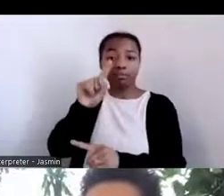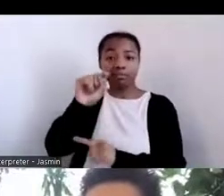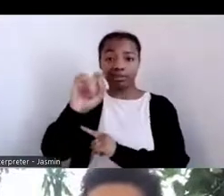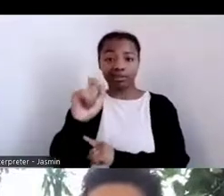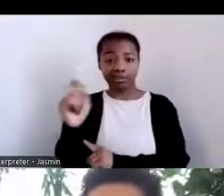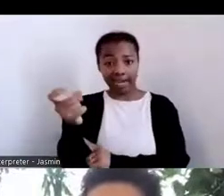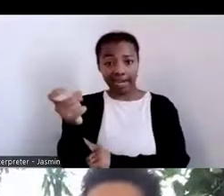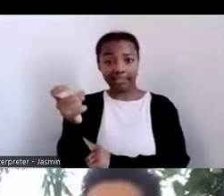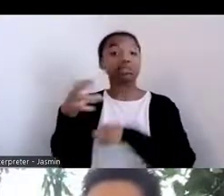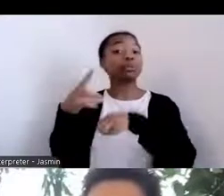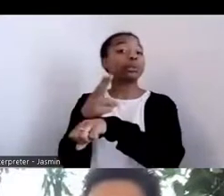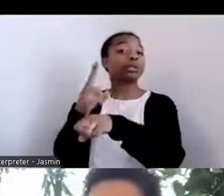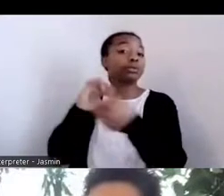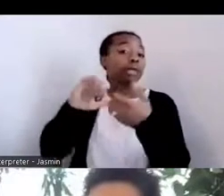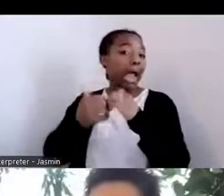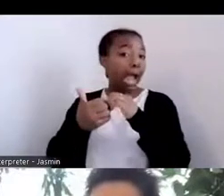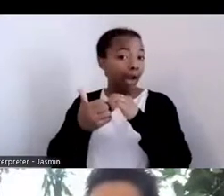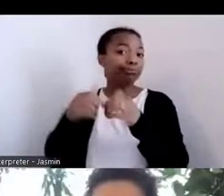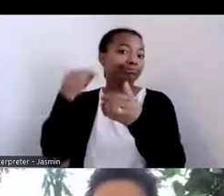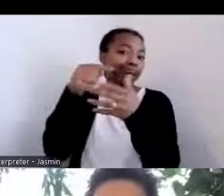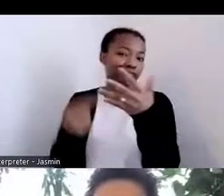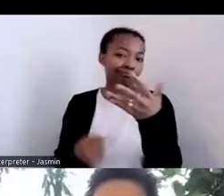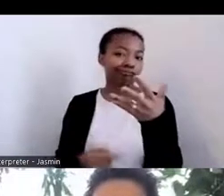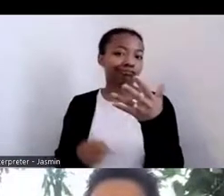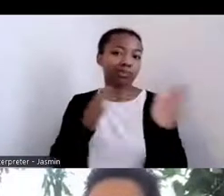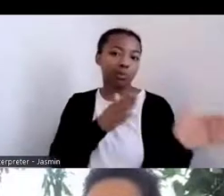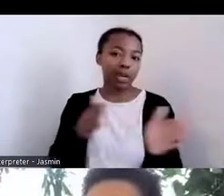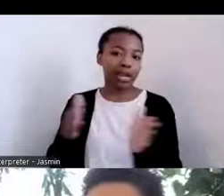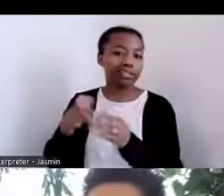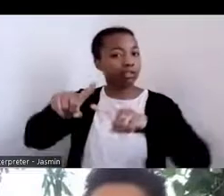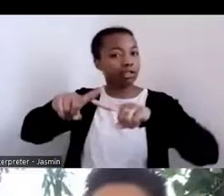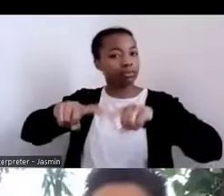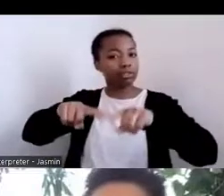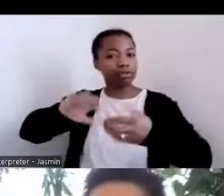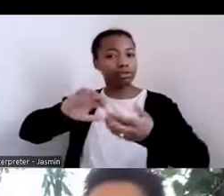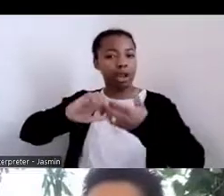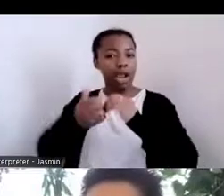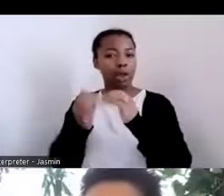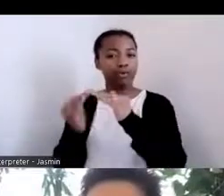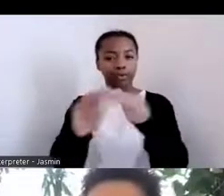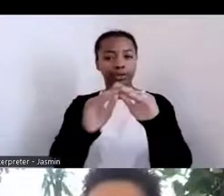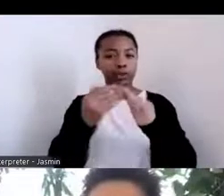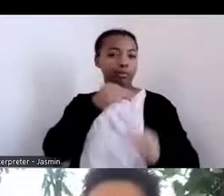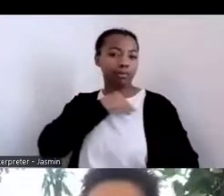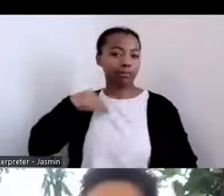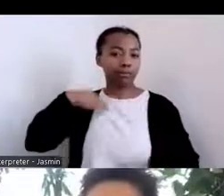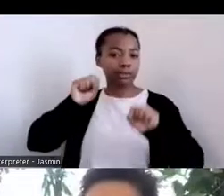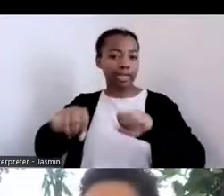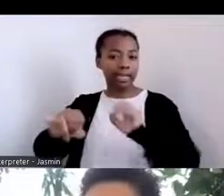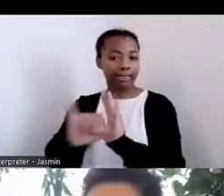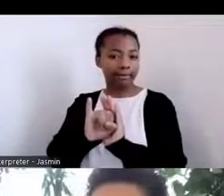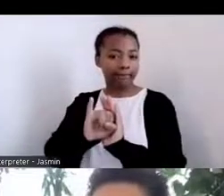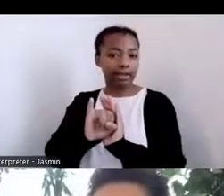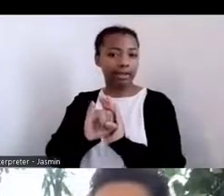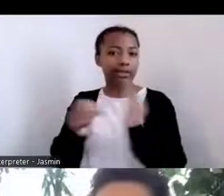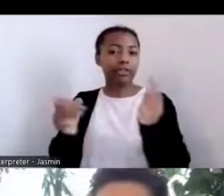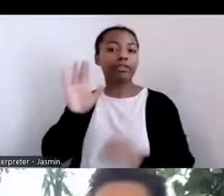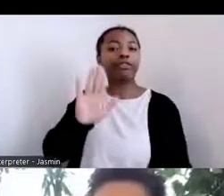ways of how the community members are able to identify whether that they need, you know, improvements in, you know,